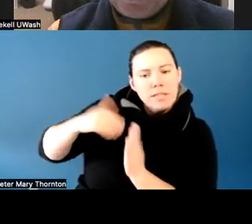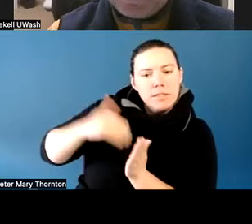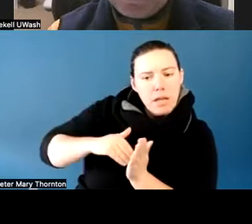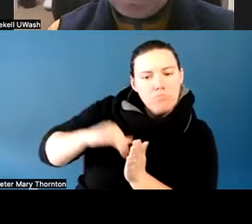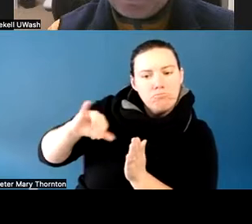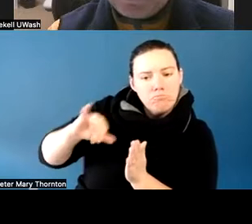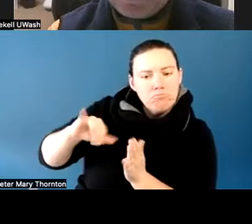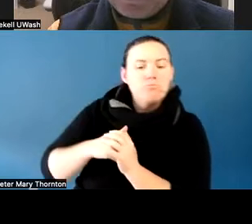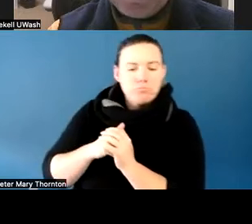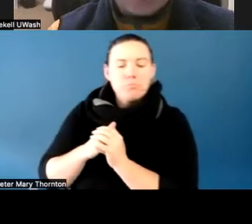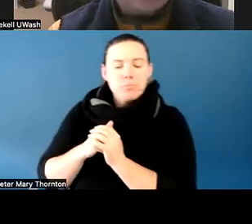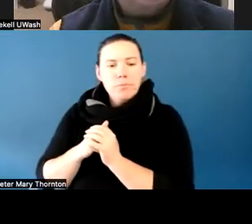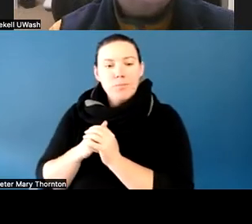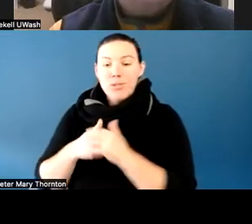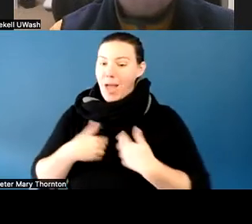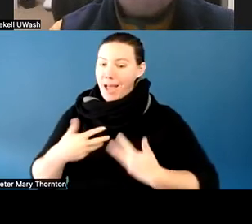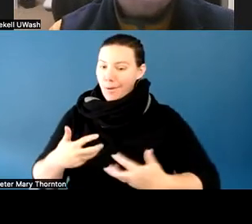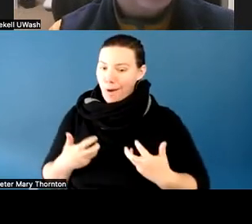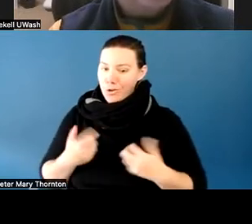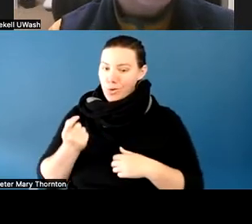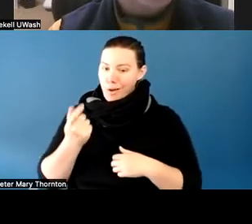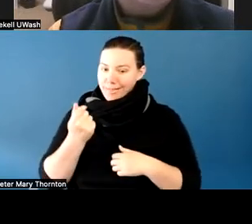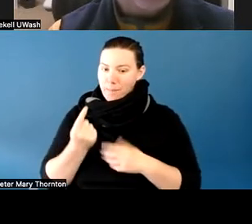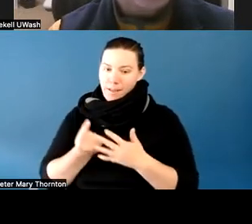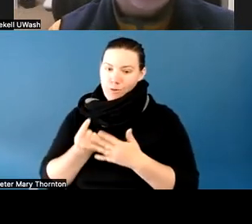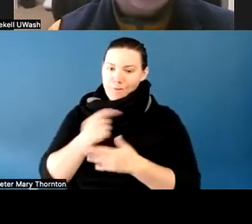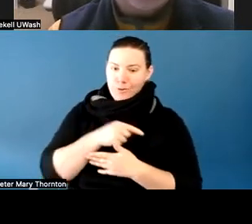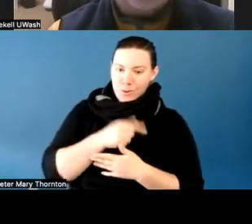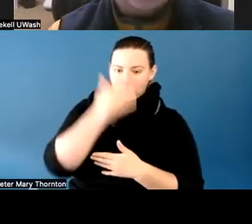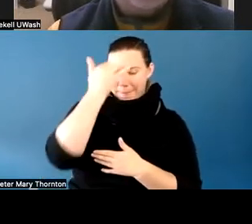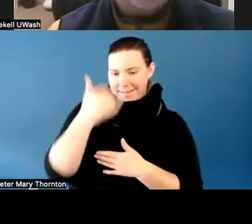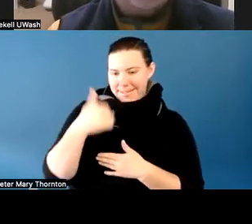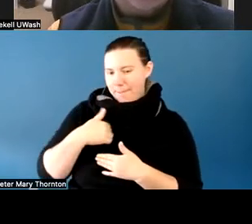because I'm going to go in a different direction than my colleagues, and talk a little bit about what